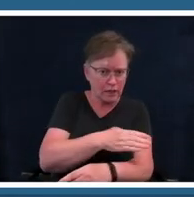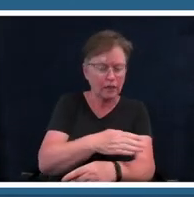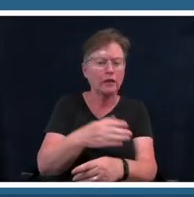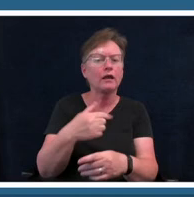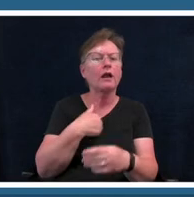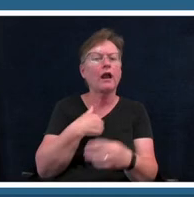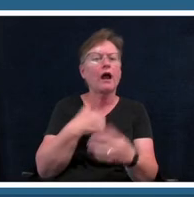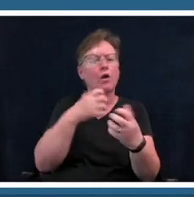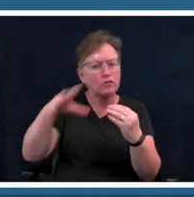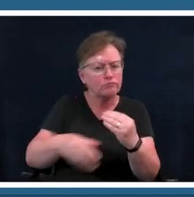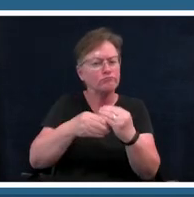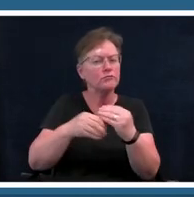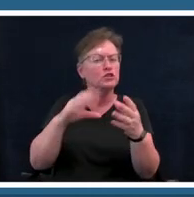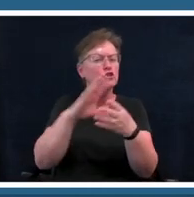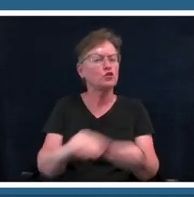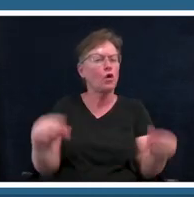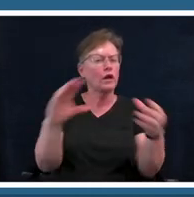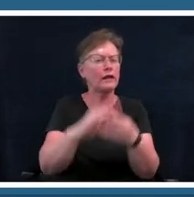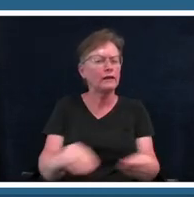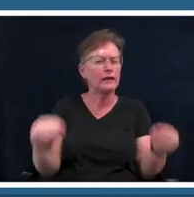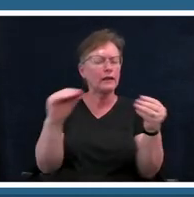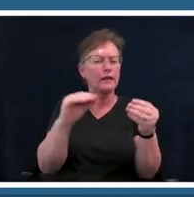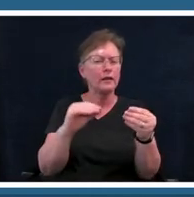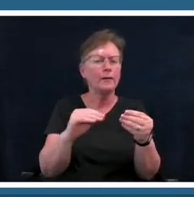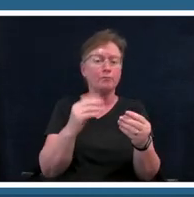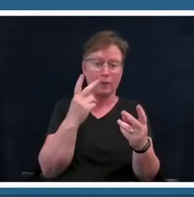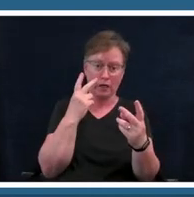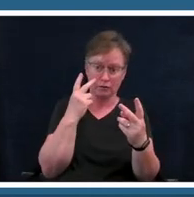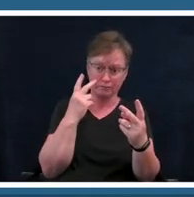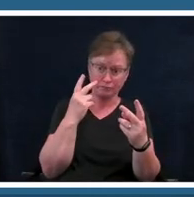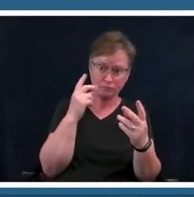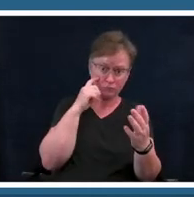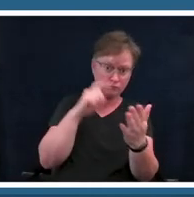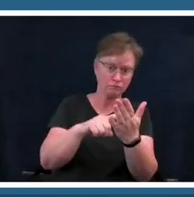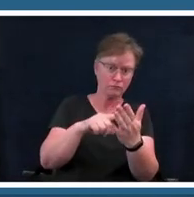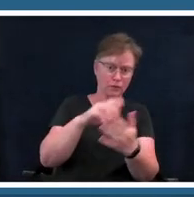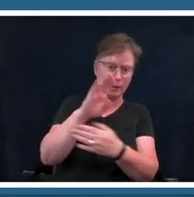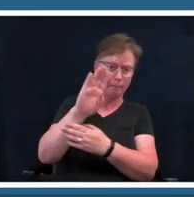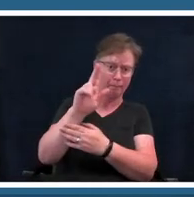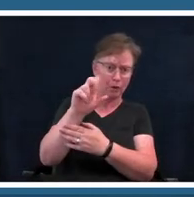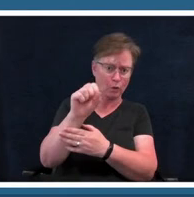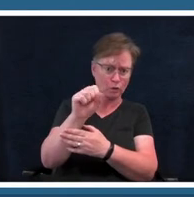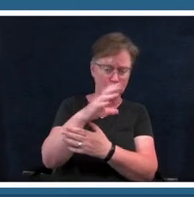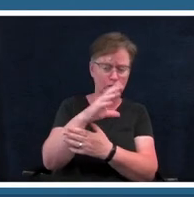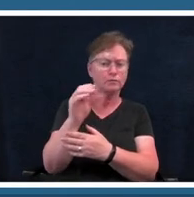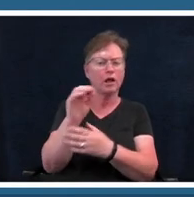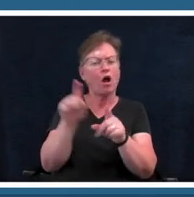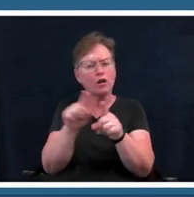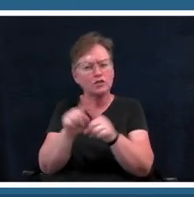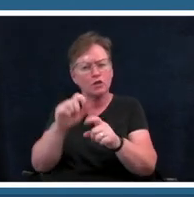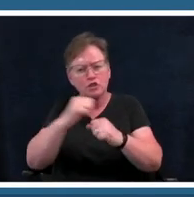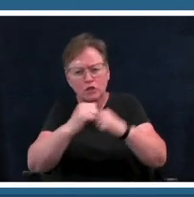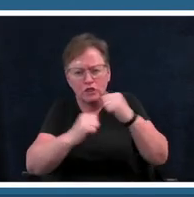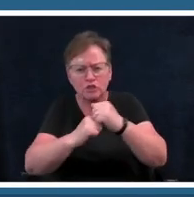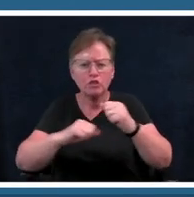also observing what we call the 12 bar blue structure we're also going to take a look at some